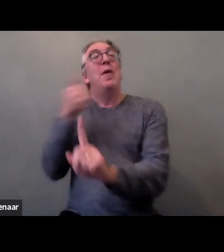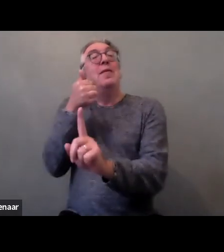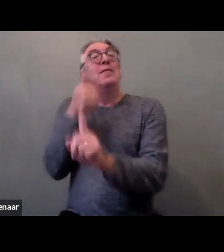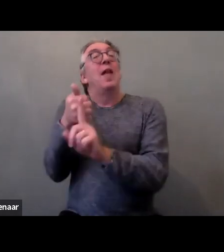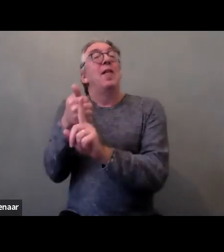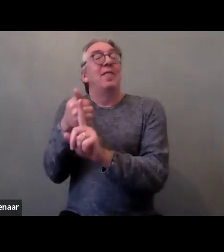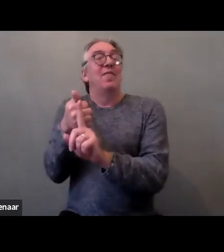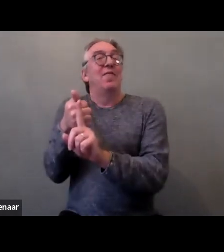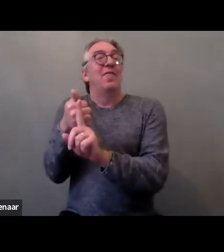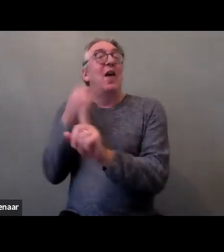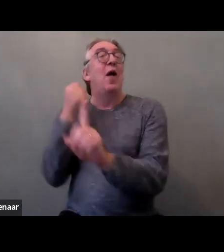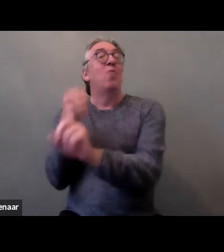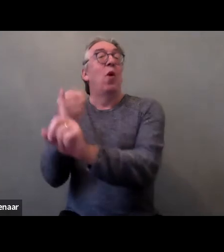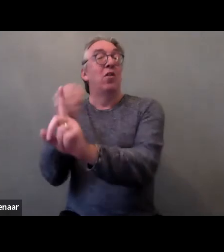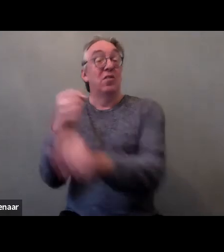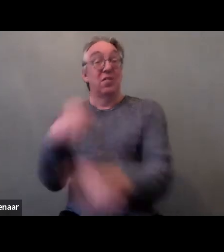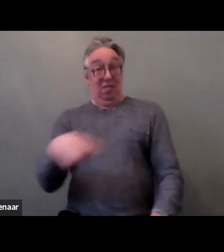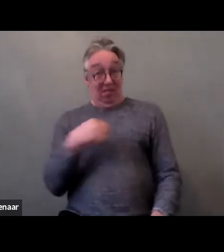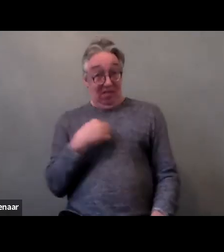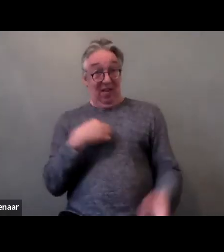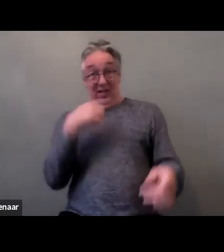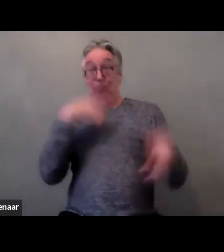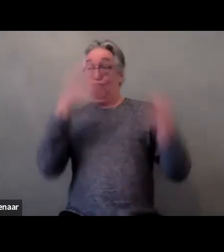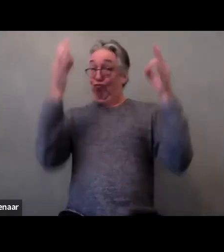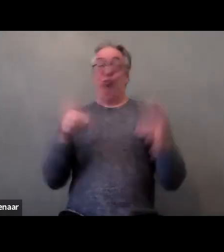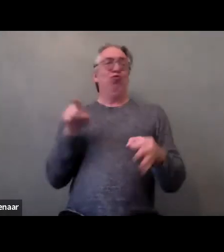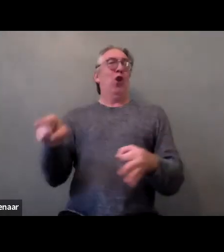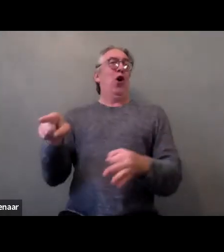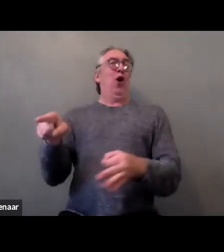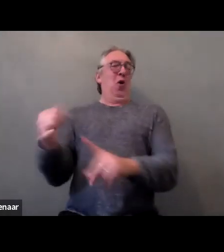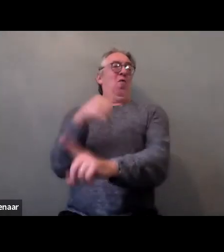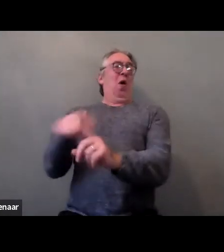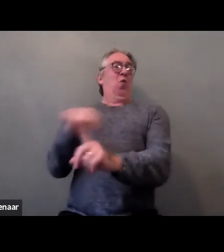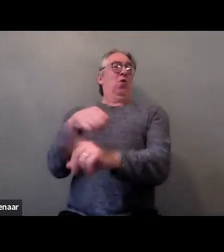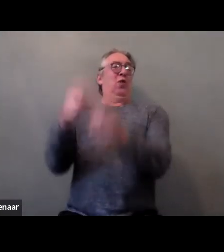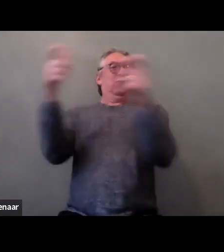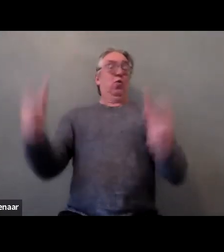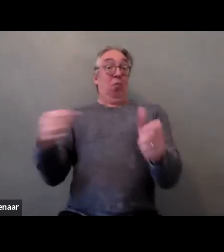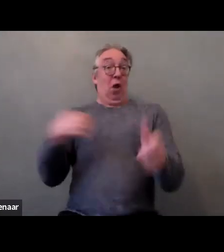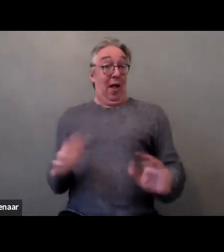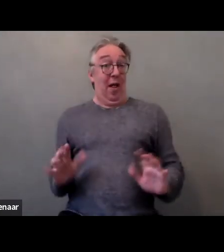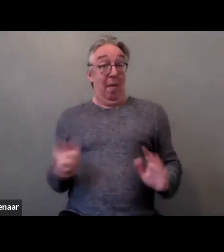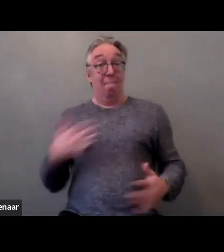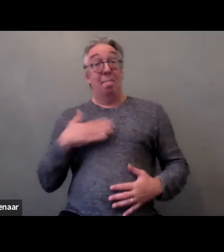what violence is or what is experienced as violence in institutions as I've never lived in an institution.